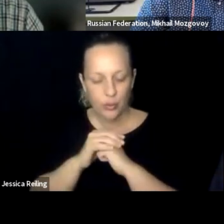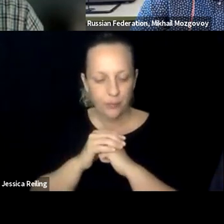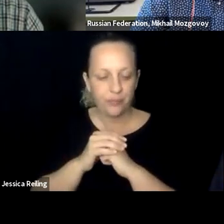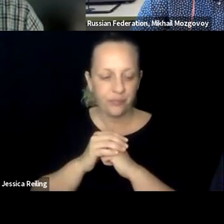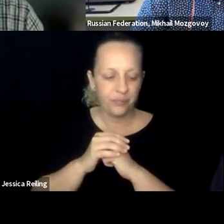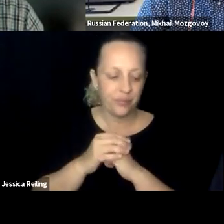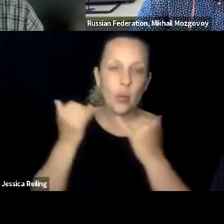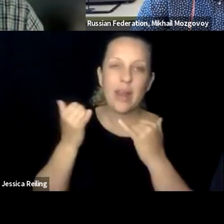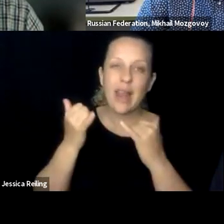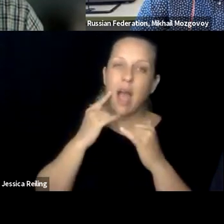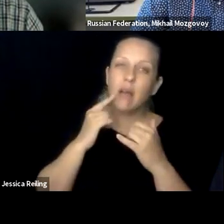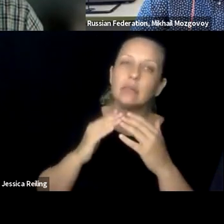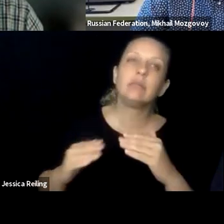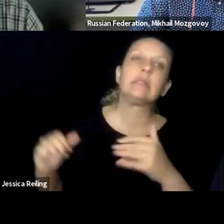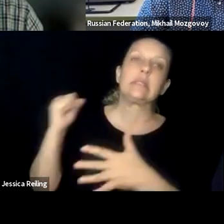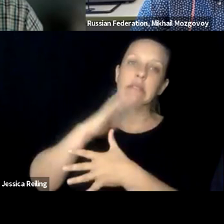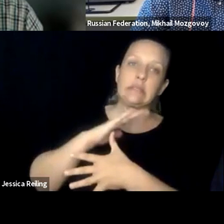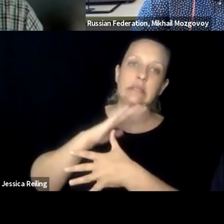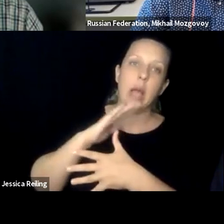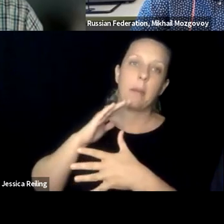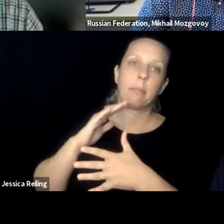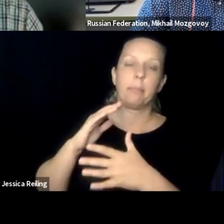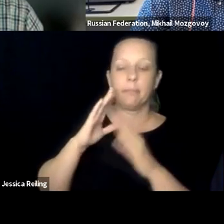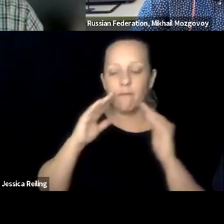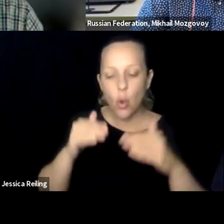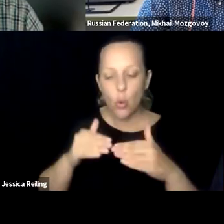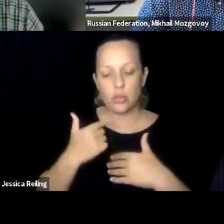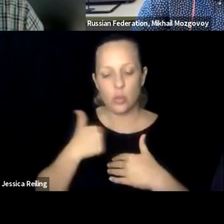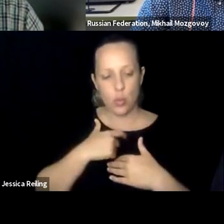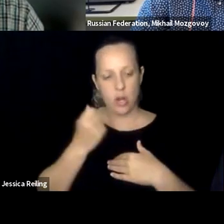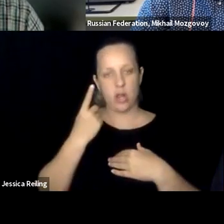one or the other example, in particular